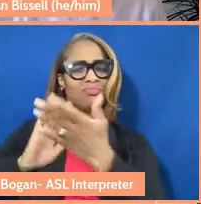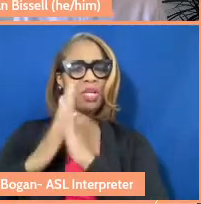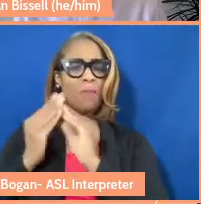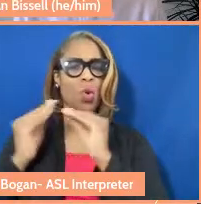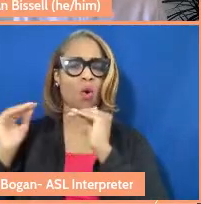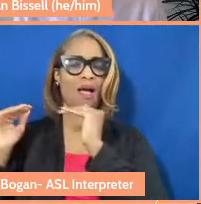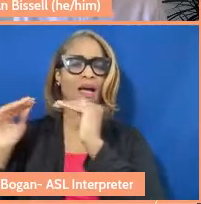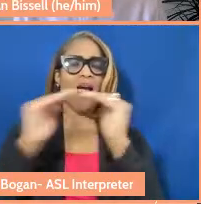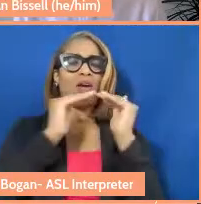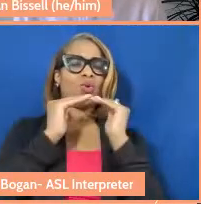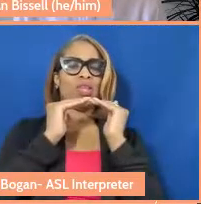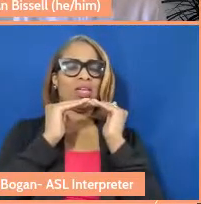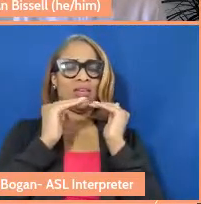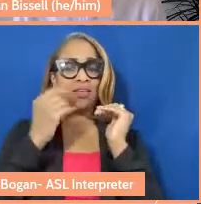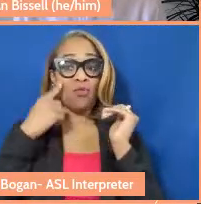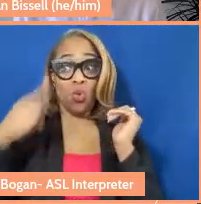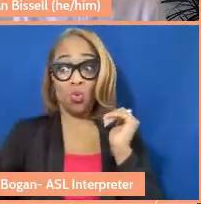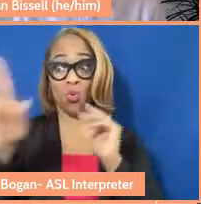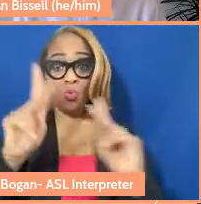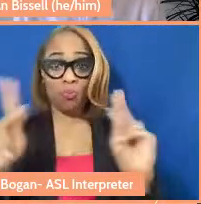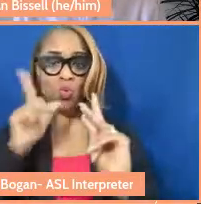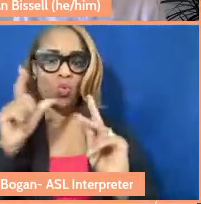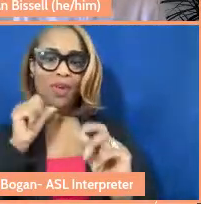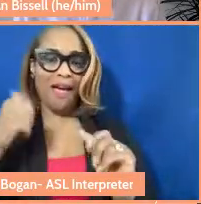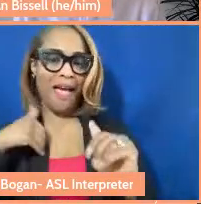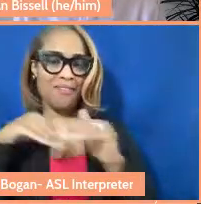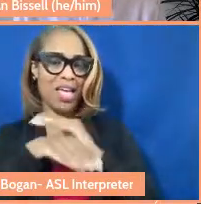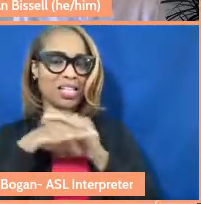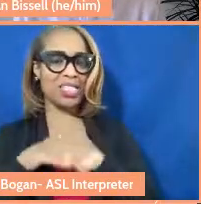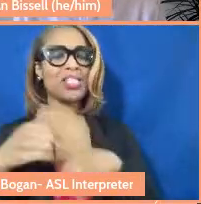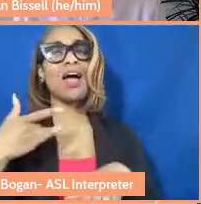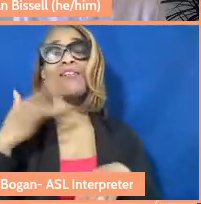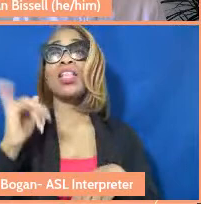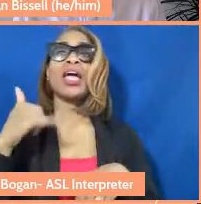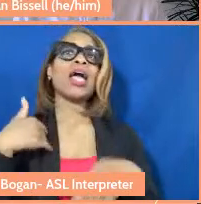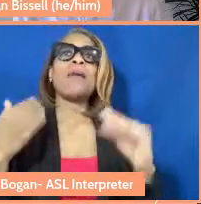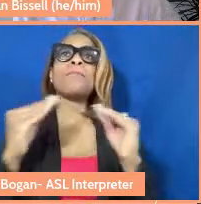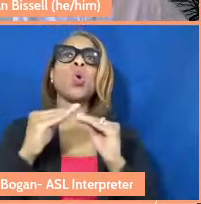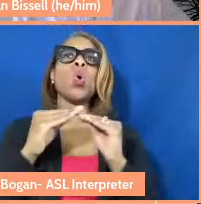And so I don't know, I feel like I'm so much more sold on what mutual aid is and this idea